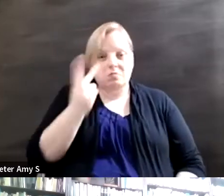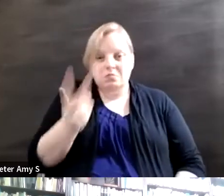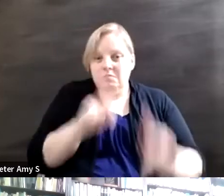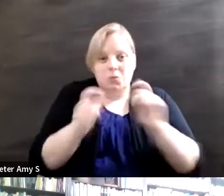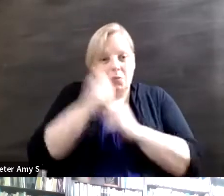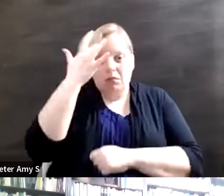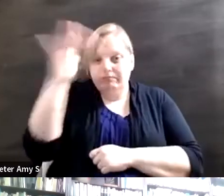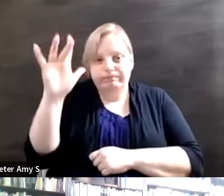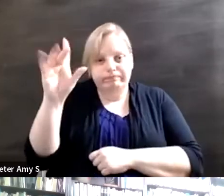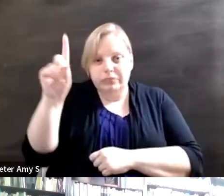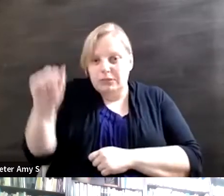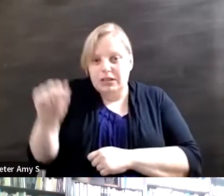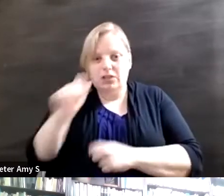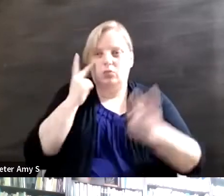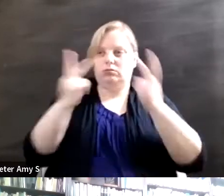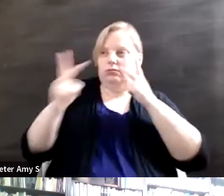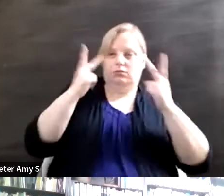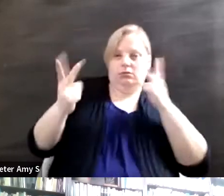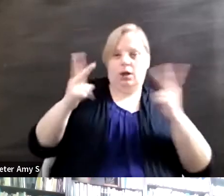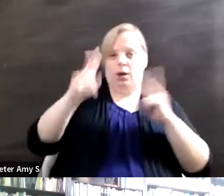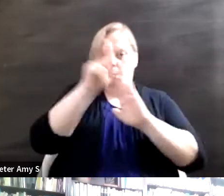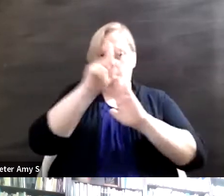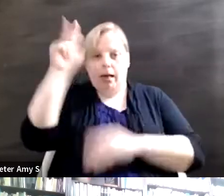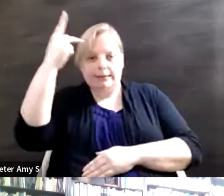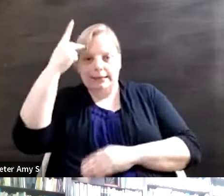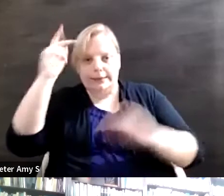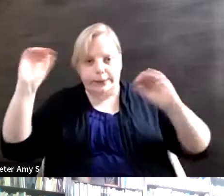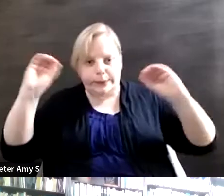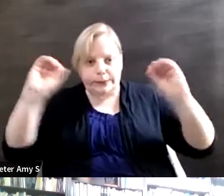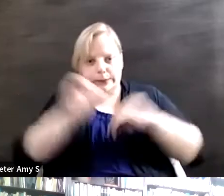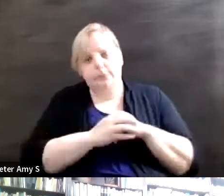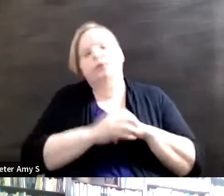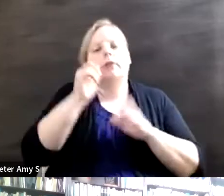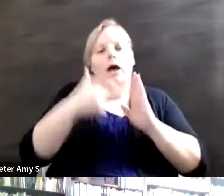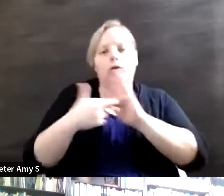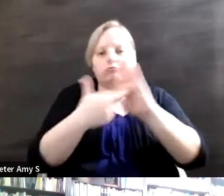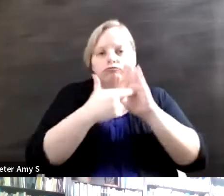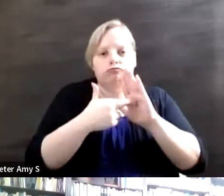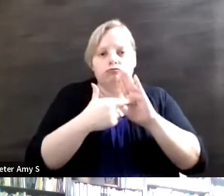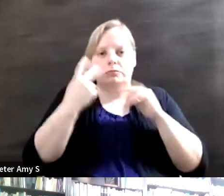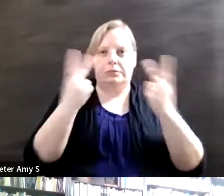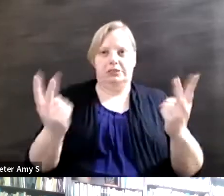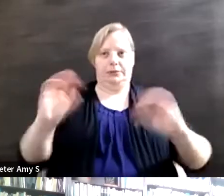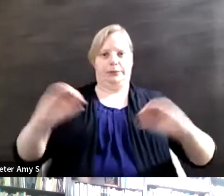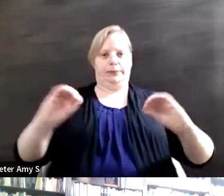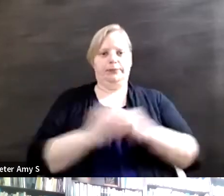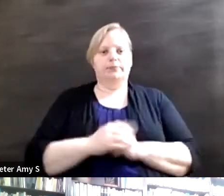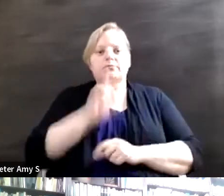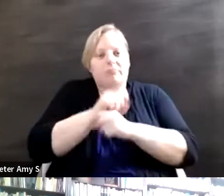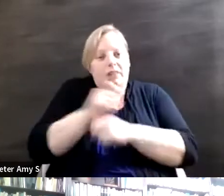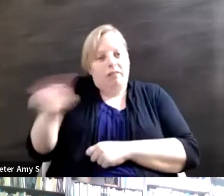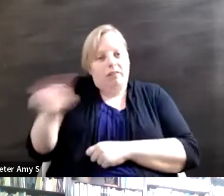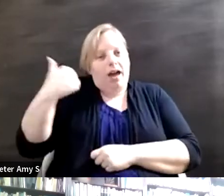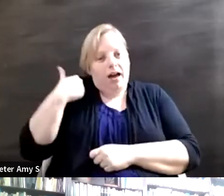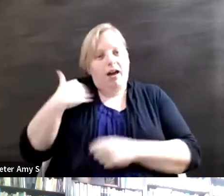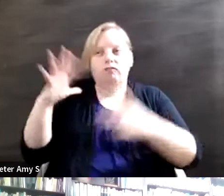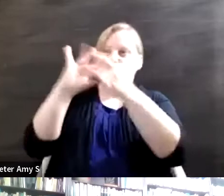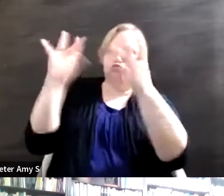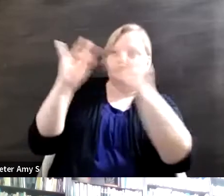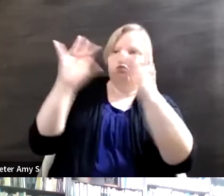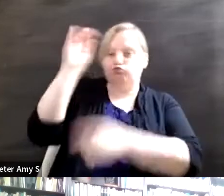bodies or as representatives and they do have a say and they do have a right, you know, to